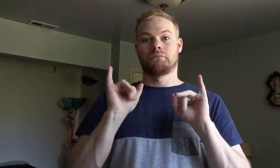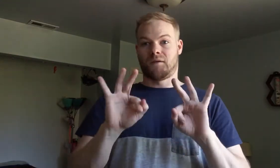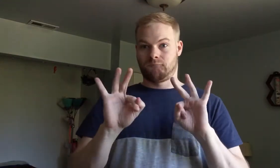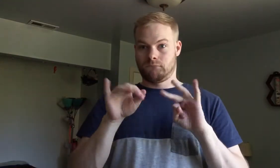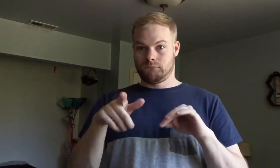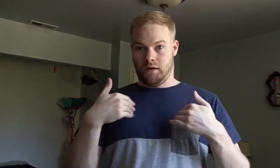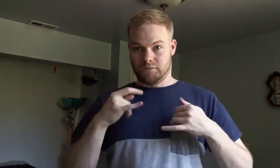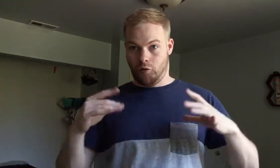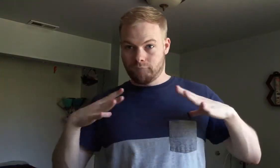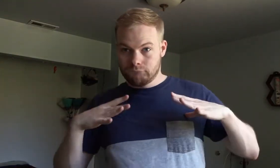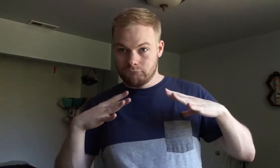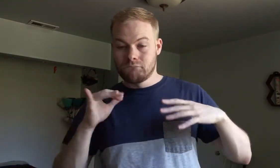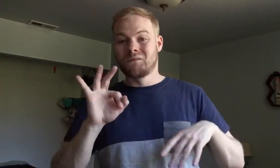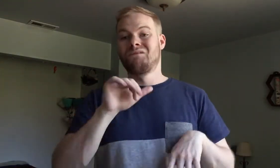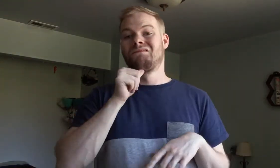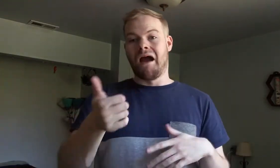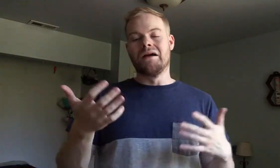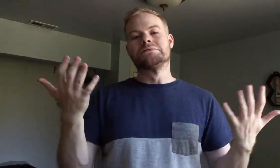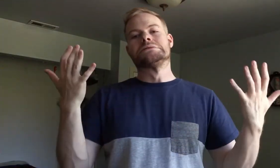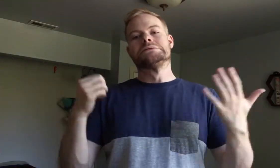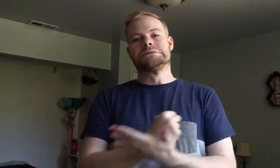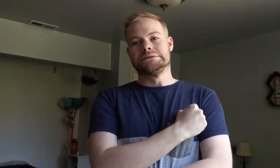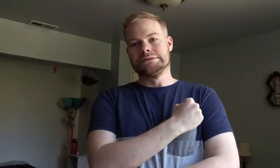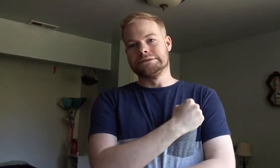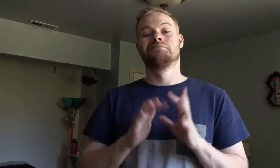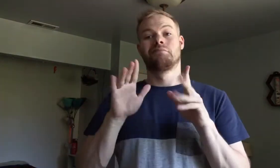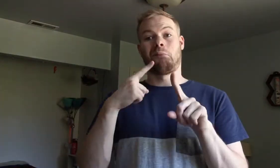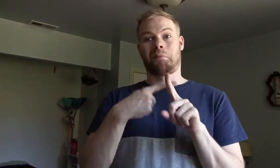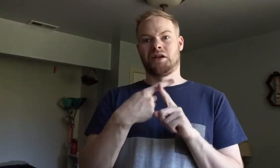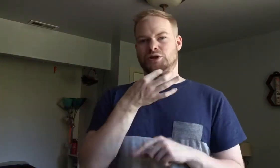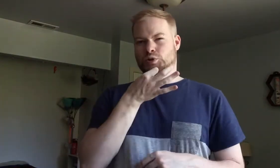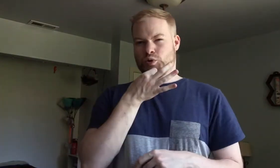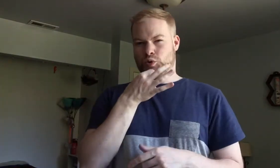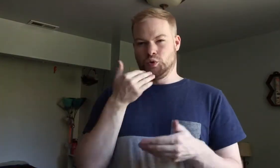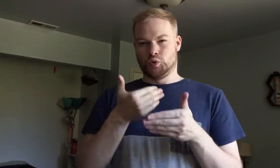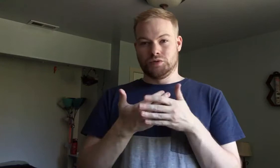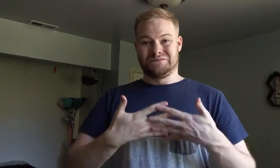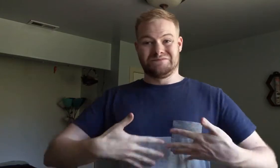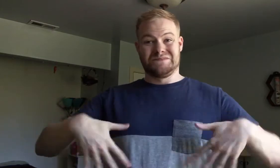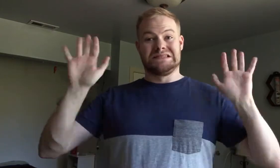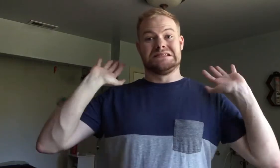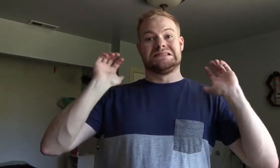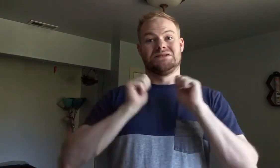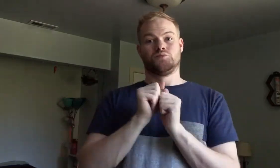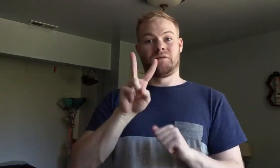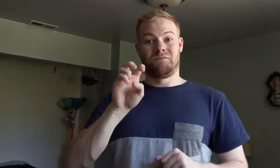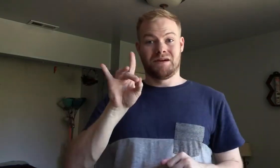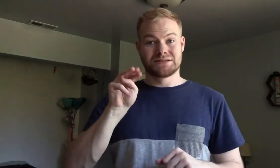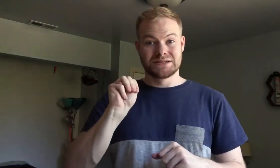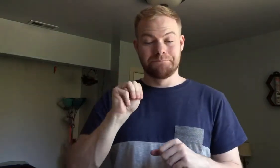If you have it off. If not, bummer. Plus, it's very soon that we're finished with VEDIM.